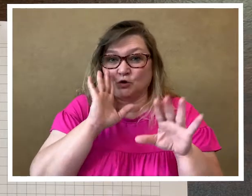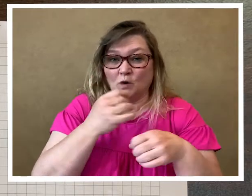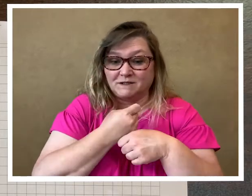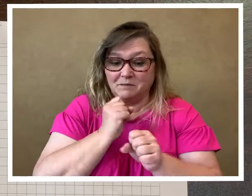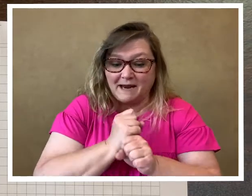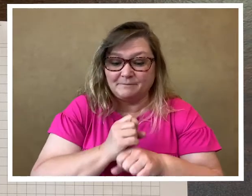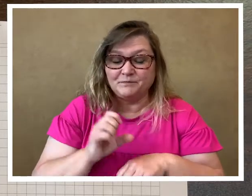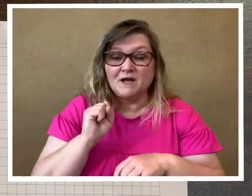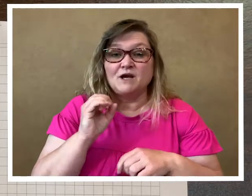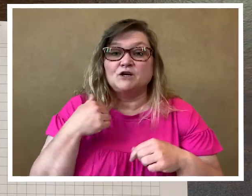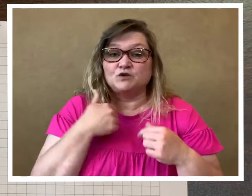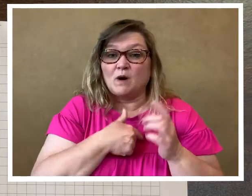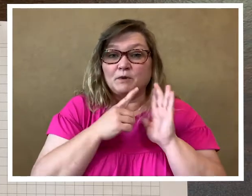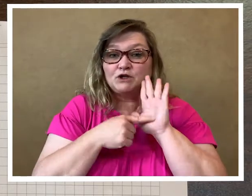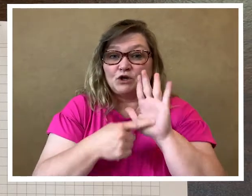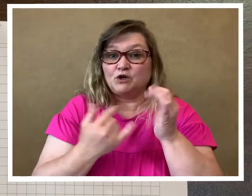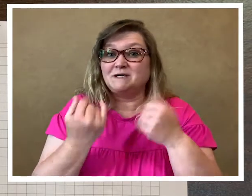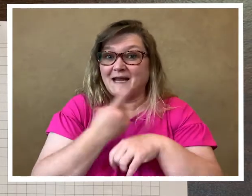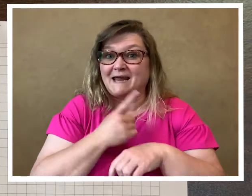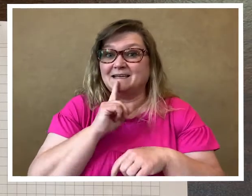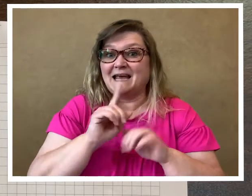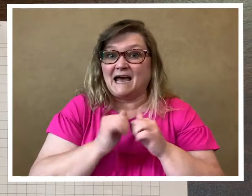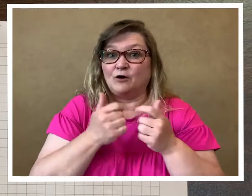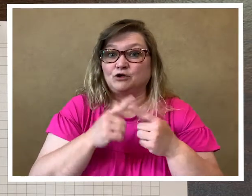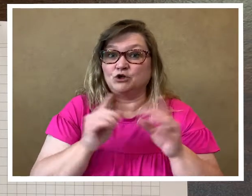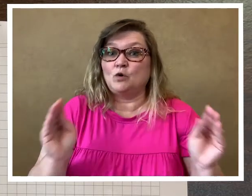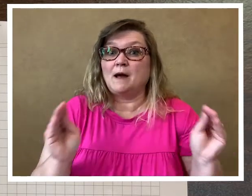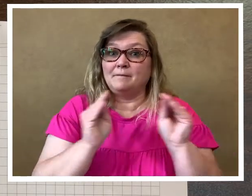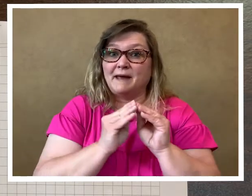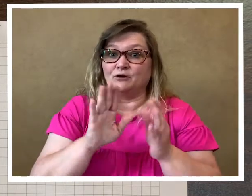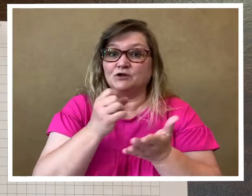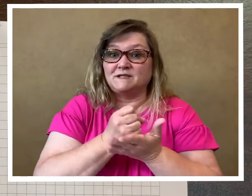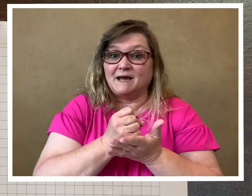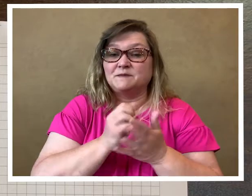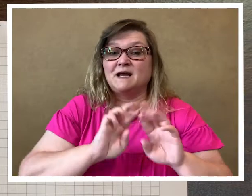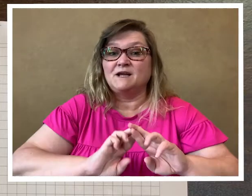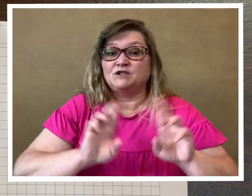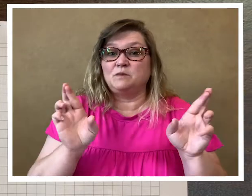going to make. so I'm going to show you today how to mount your stamps to be